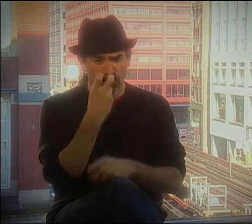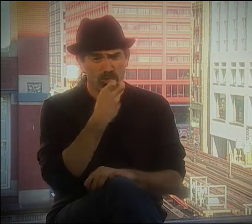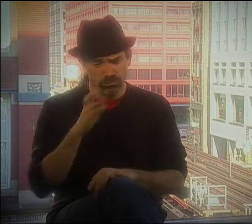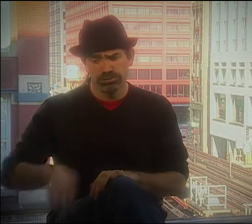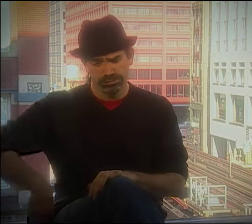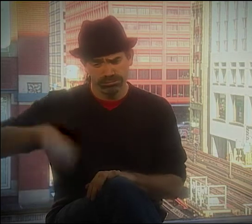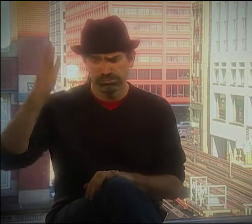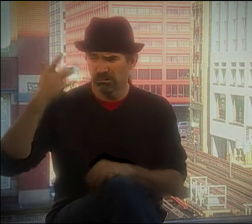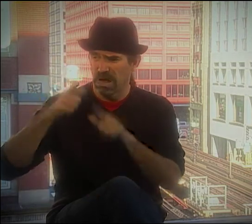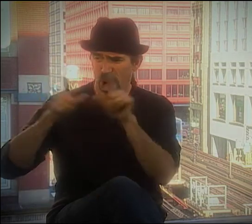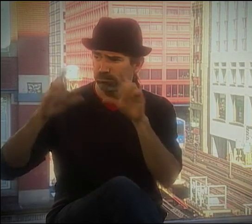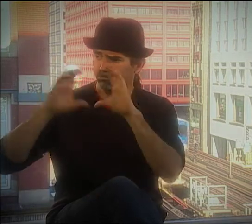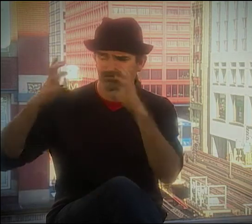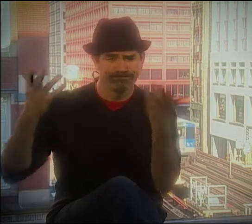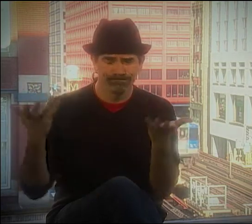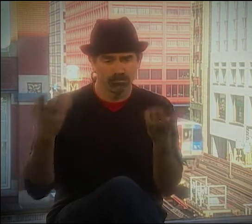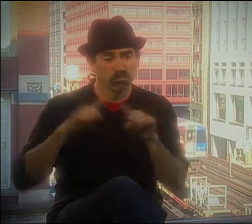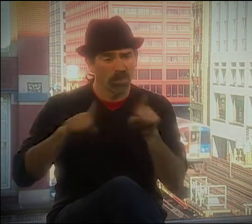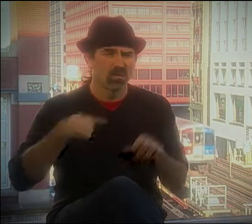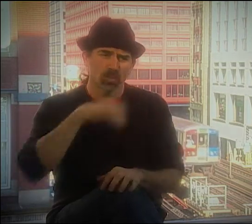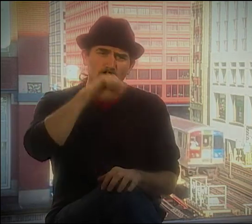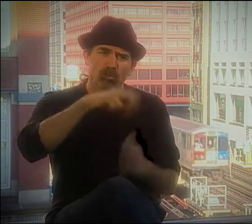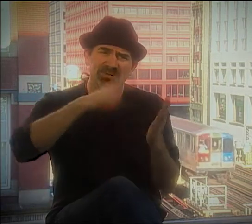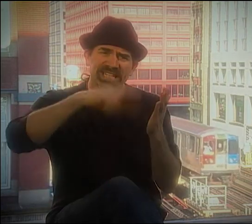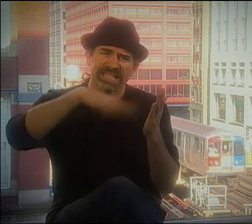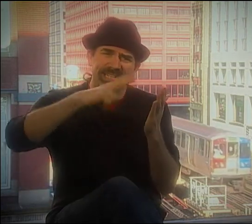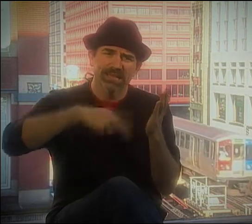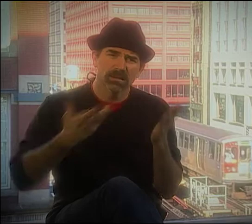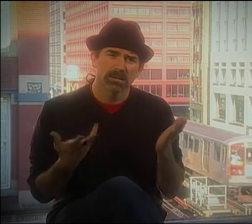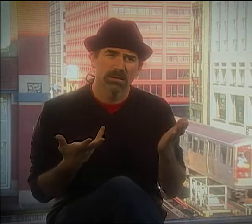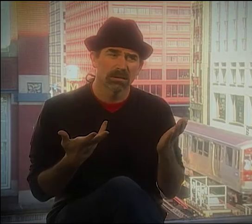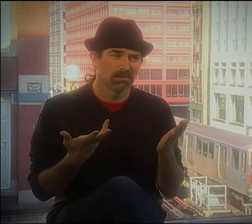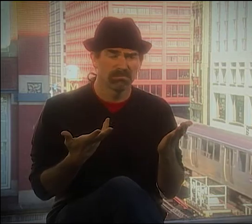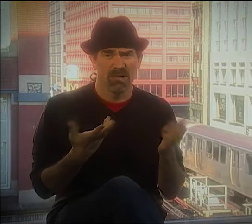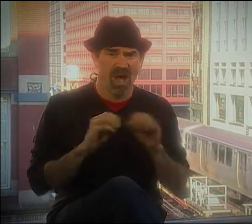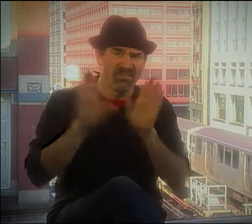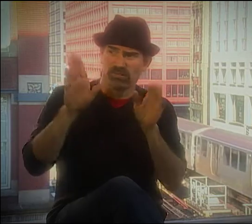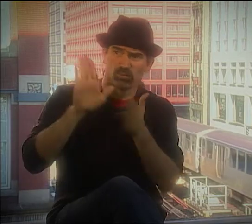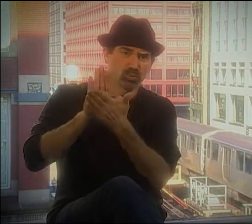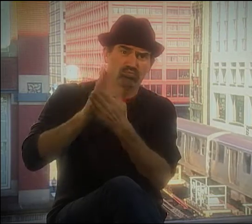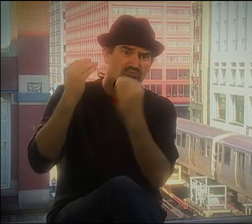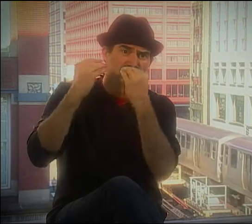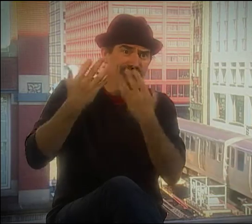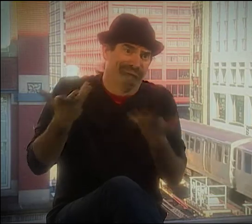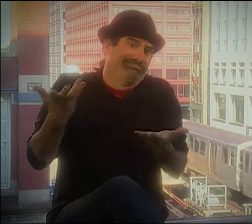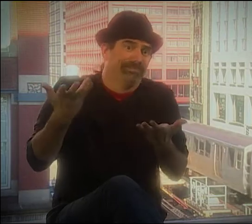NO, THAT'S RIGHT. I WAS ORAL GROWING UP, BUT I LOVE TO READ.